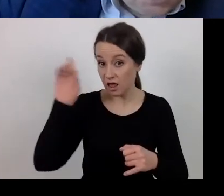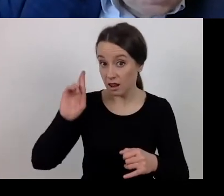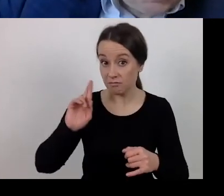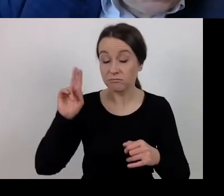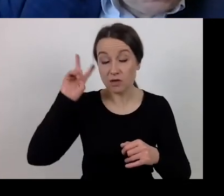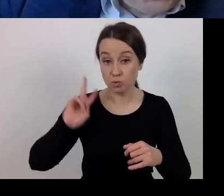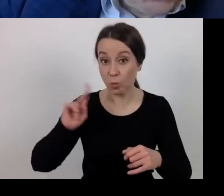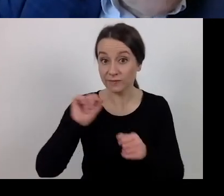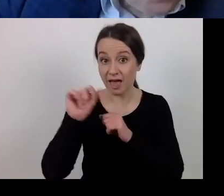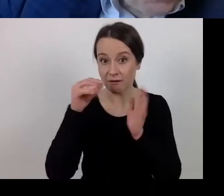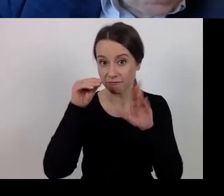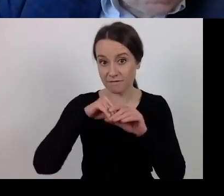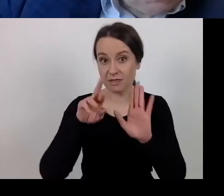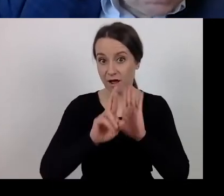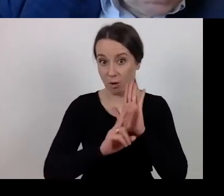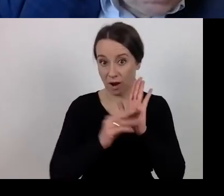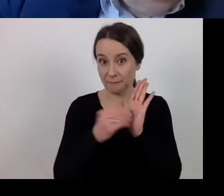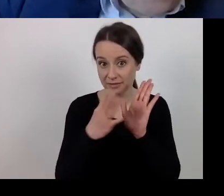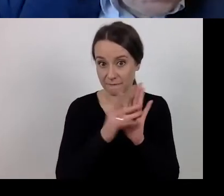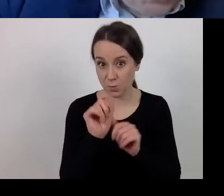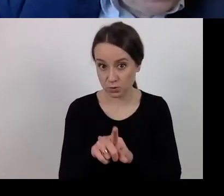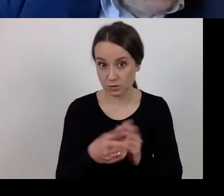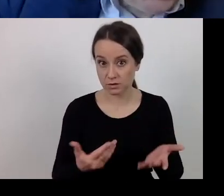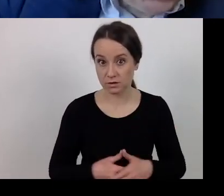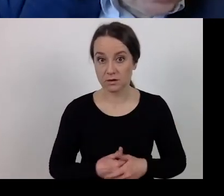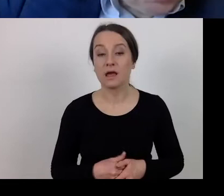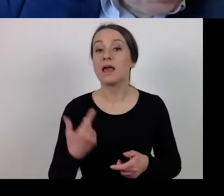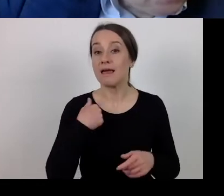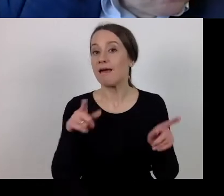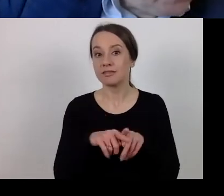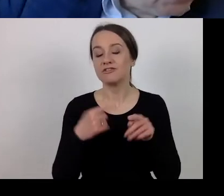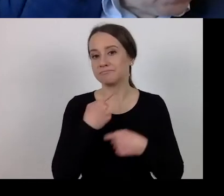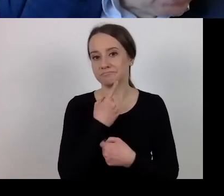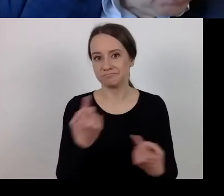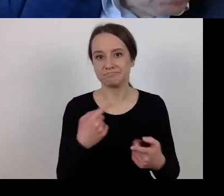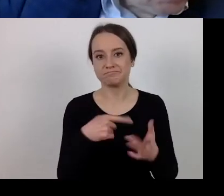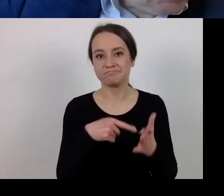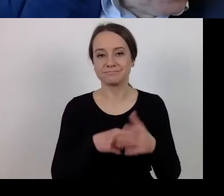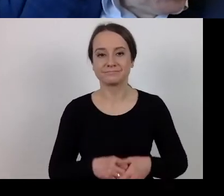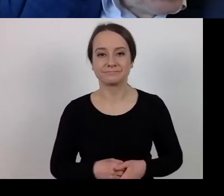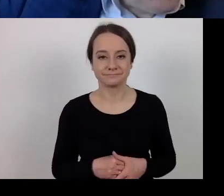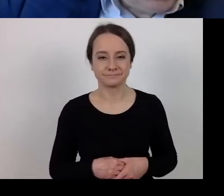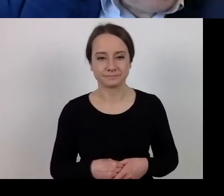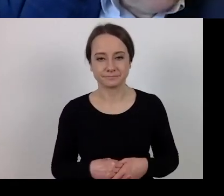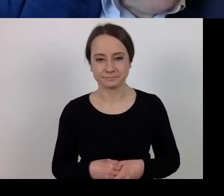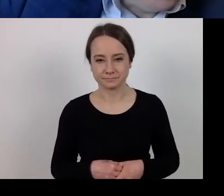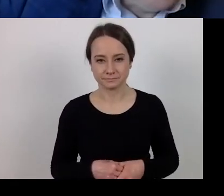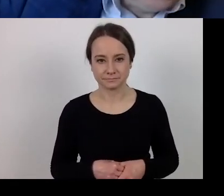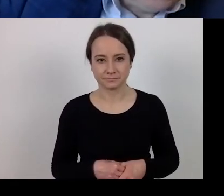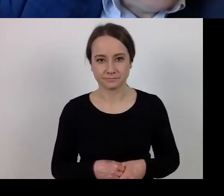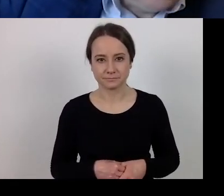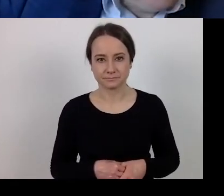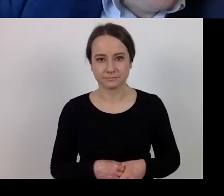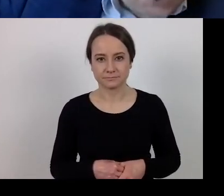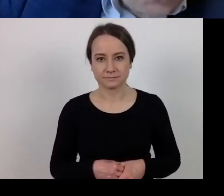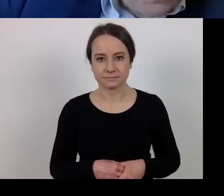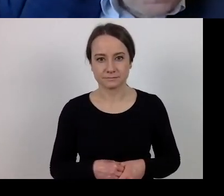As I explained, these suspensions apply retroactively.